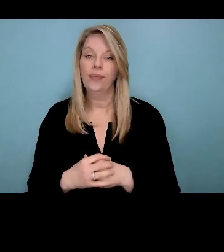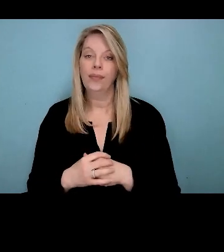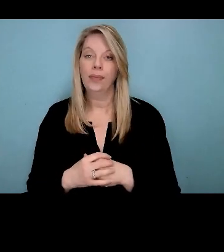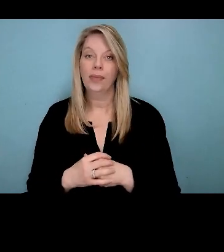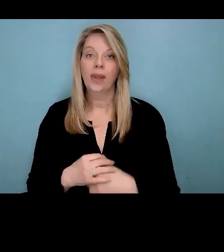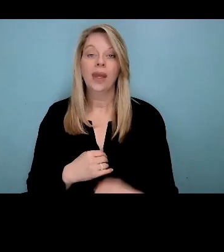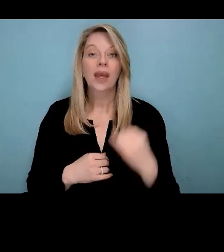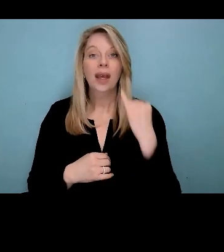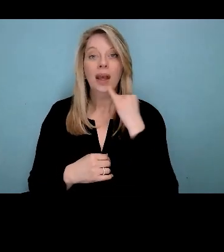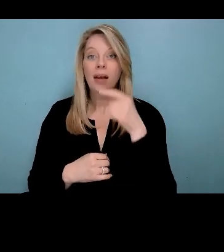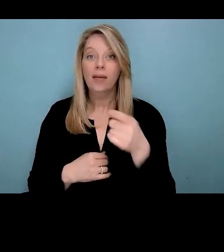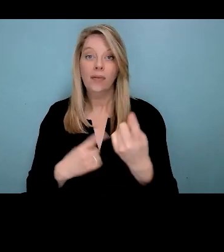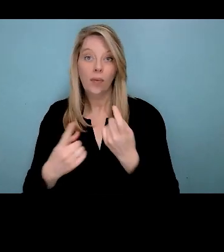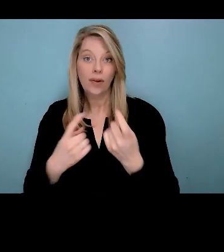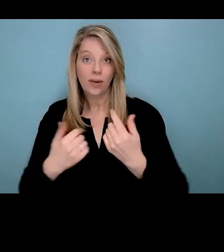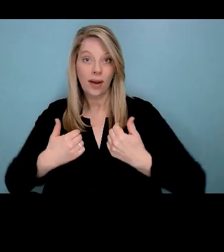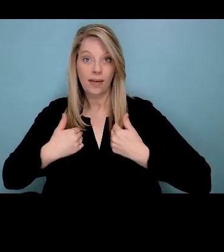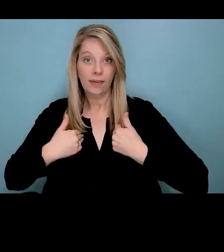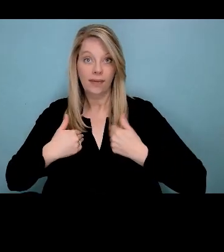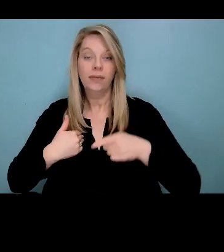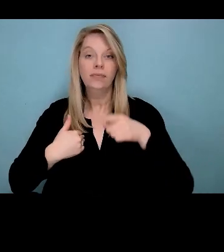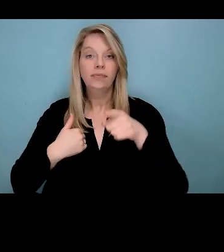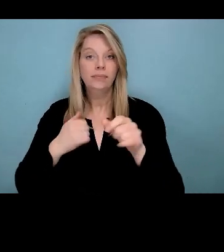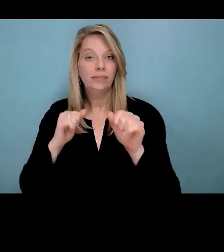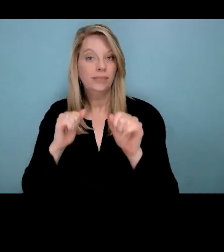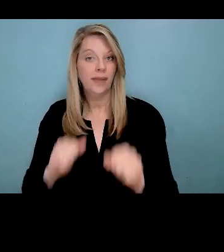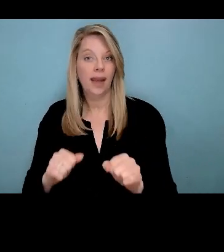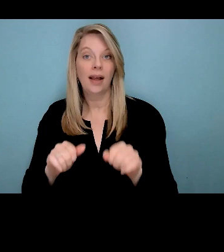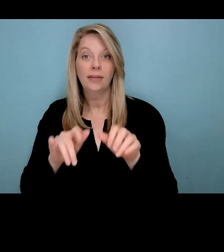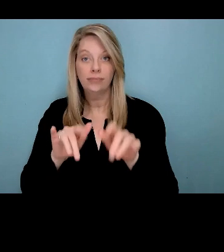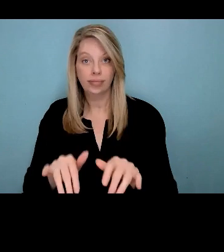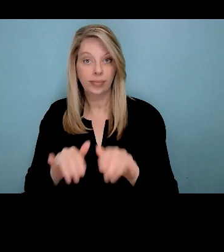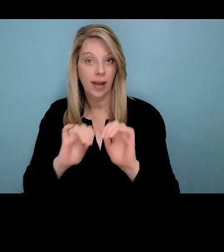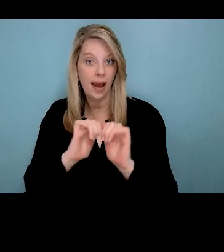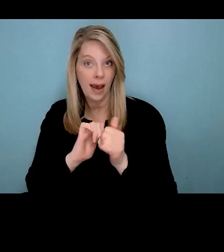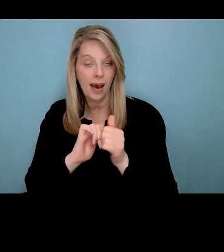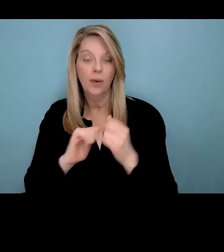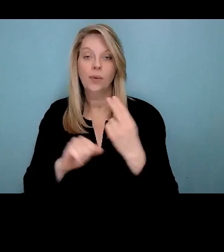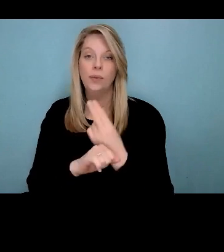If you have any questions that you'd like to ask today, you can submit it by using the